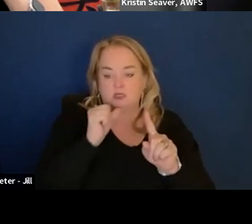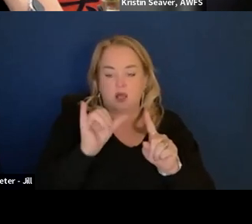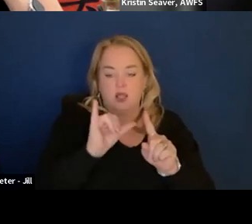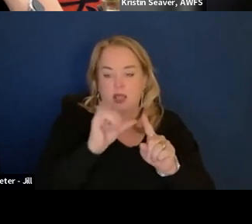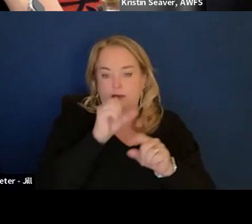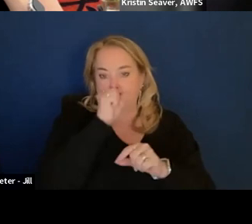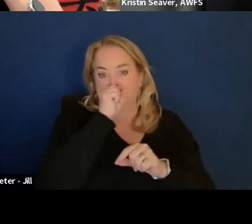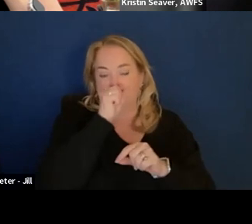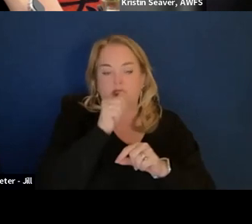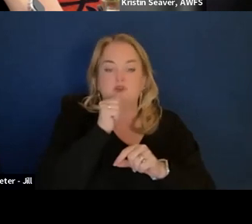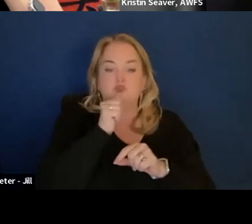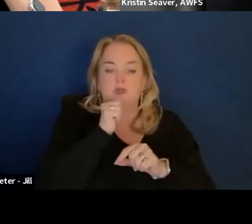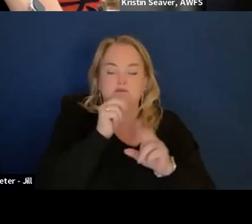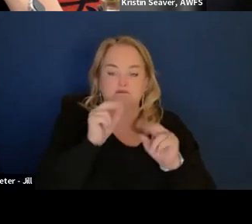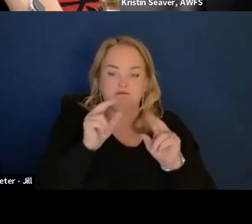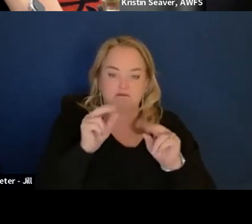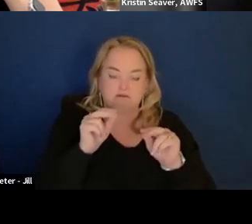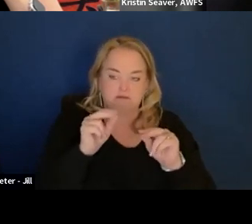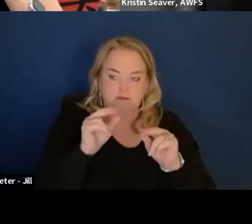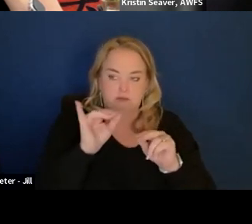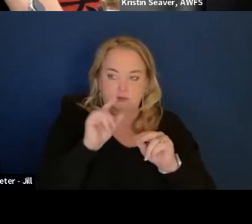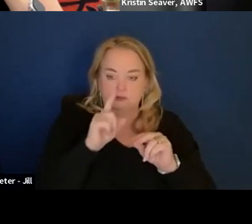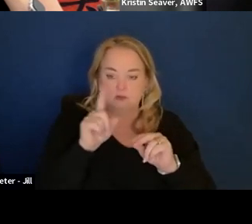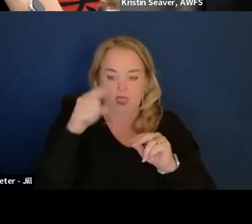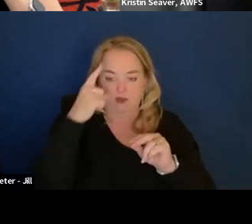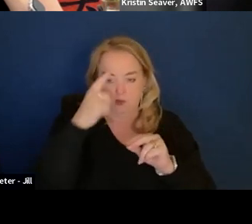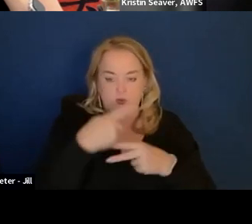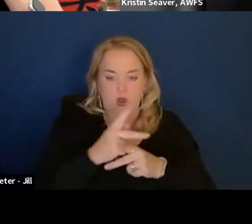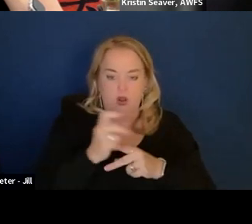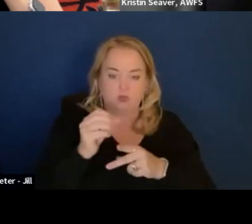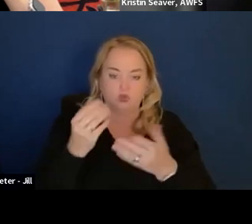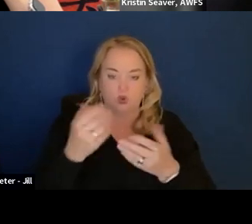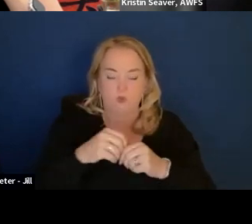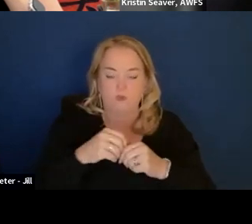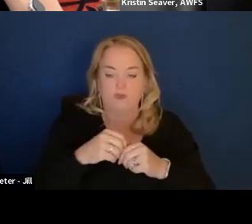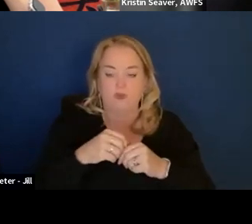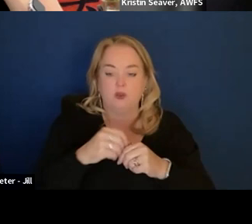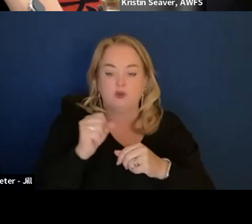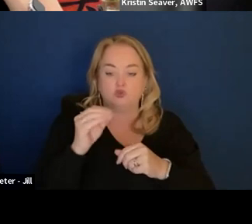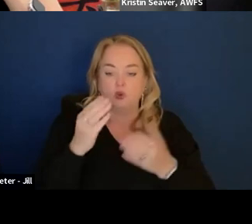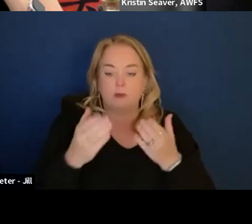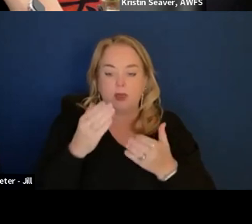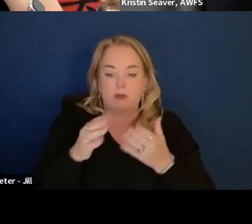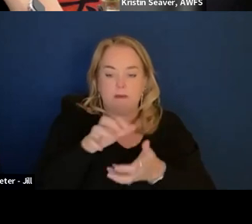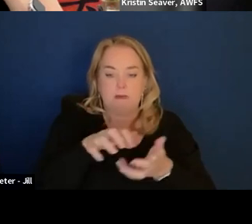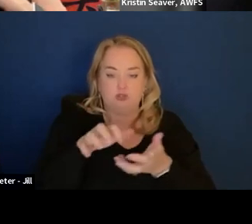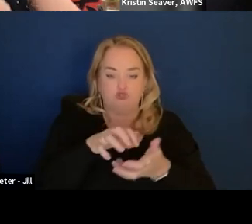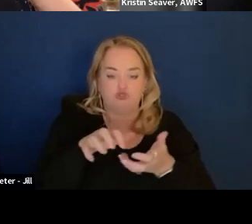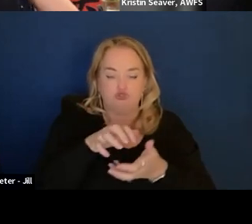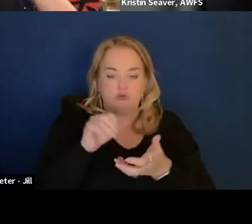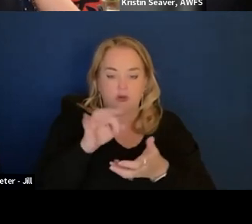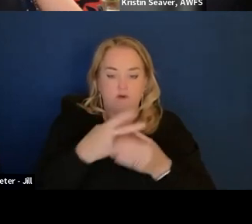Would it be possible to follow-up with you to get information